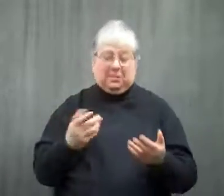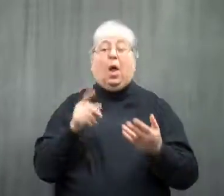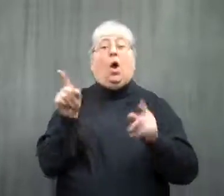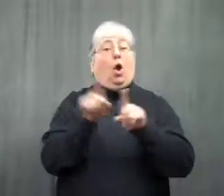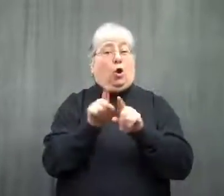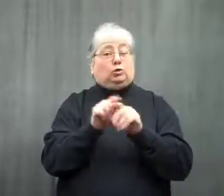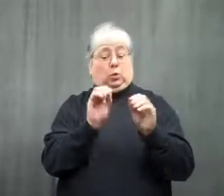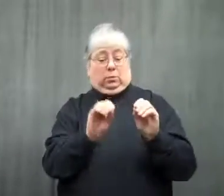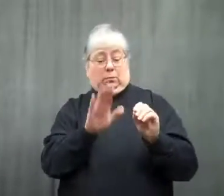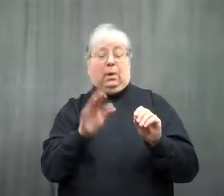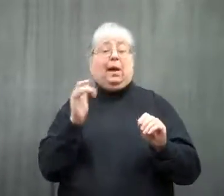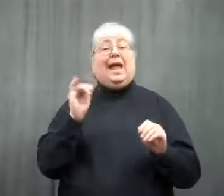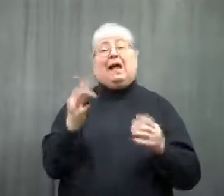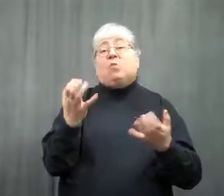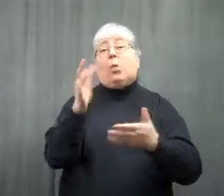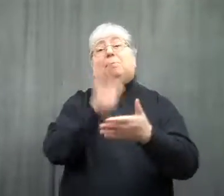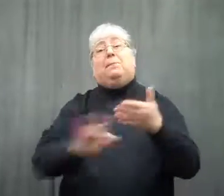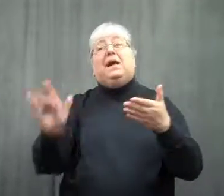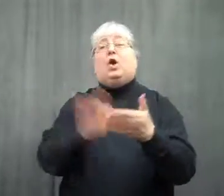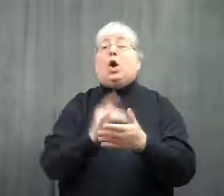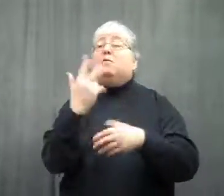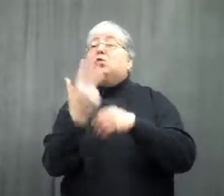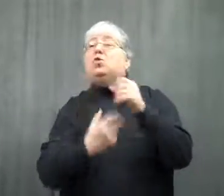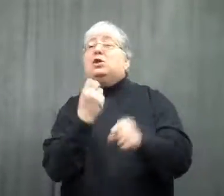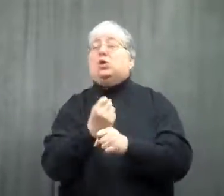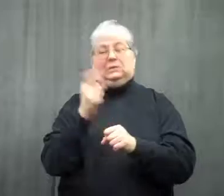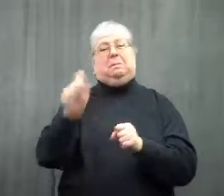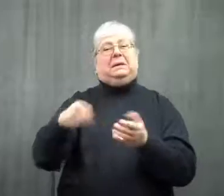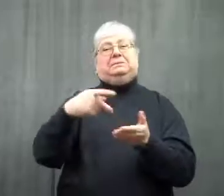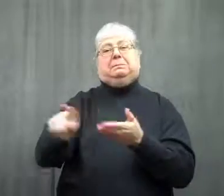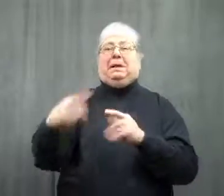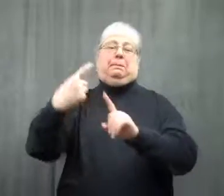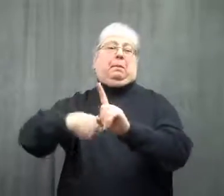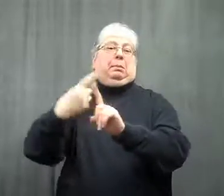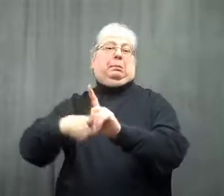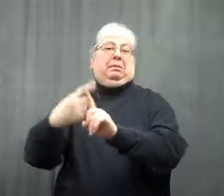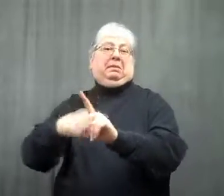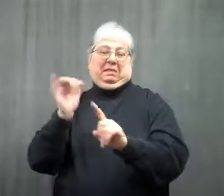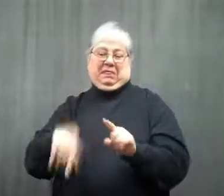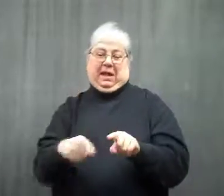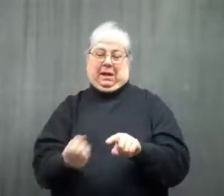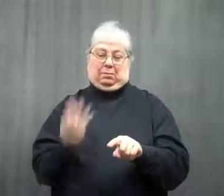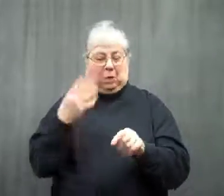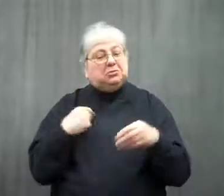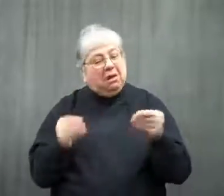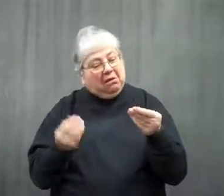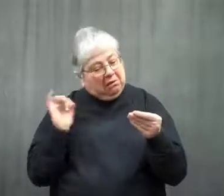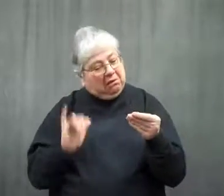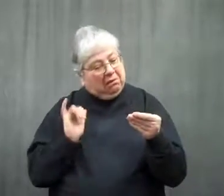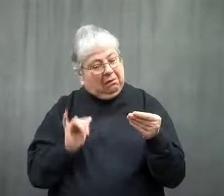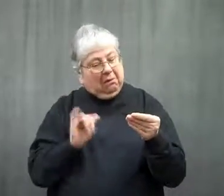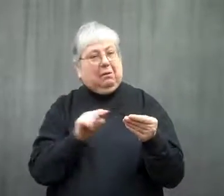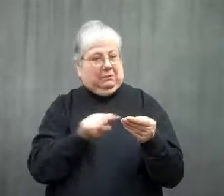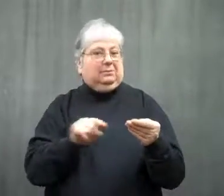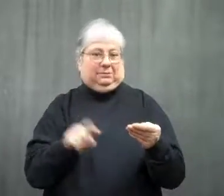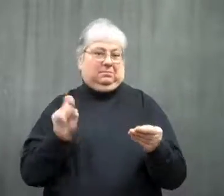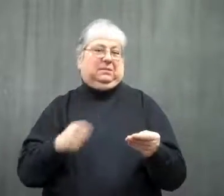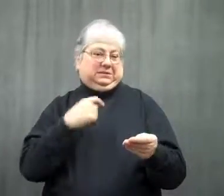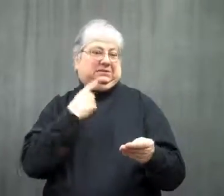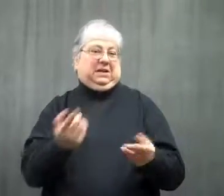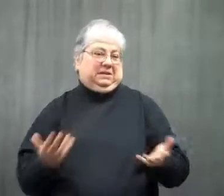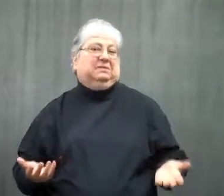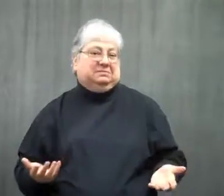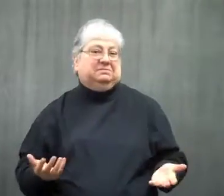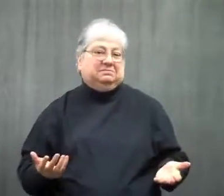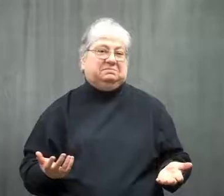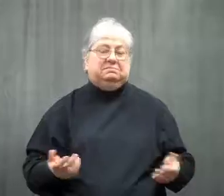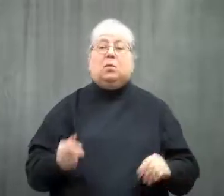It also has to tell you how much a month you need to pay in order to pay it off in three years.